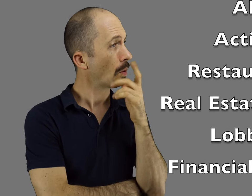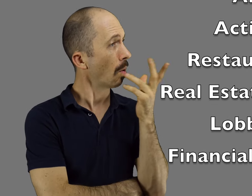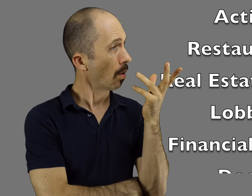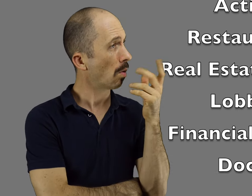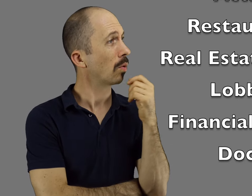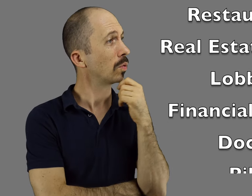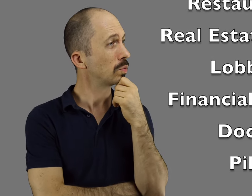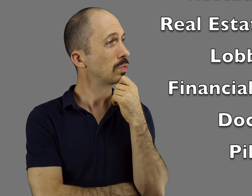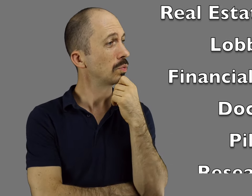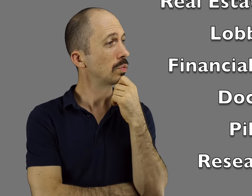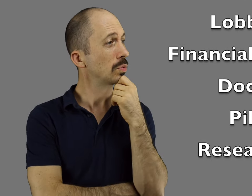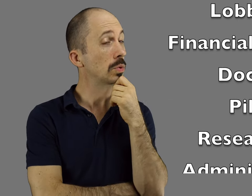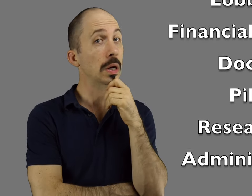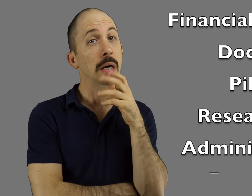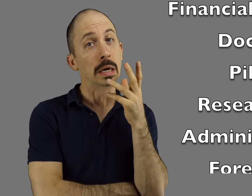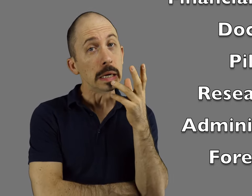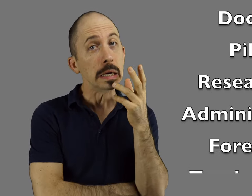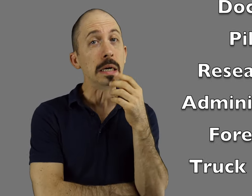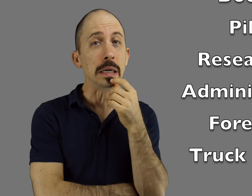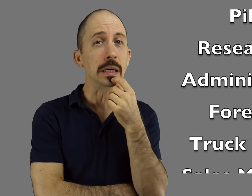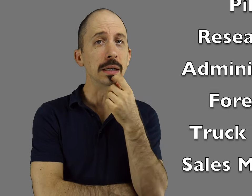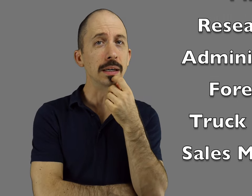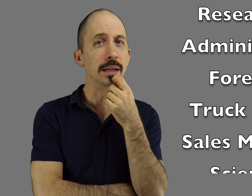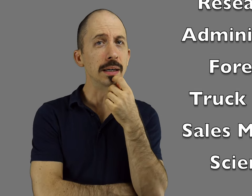Oh...! Ah...